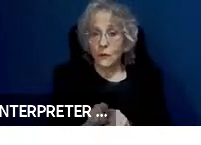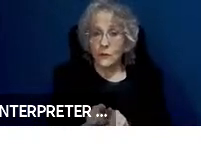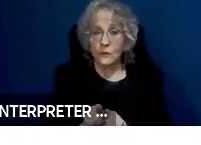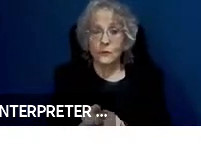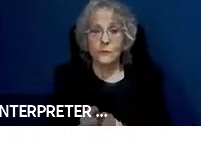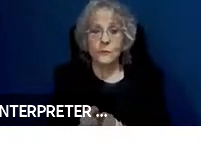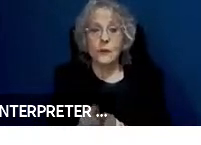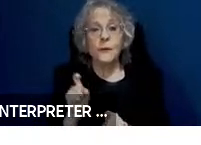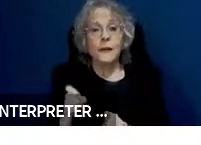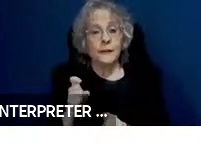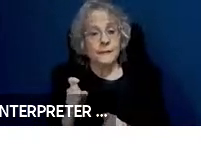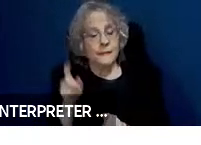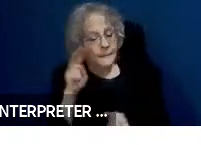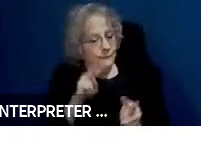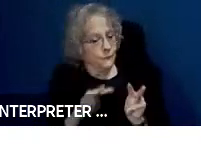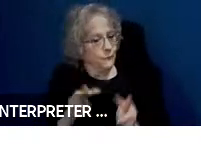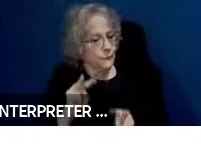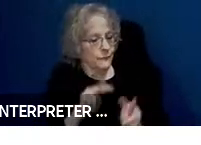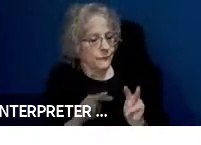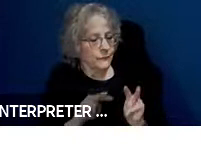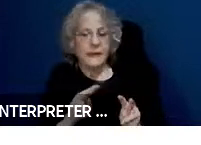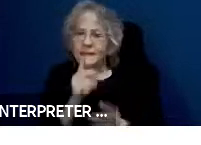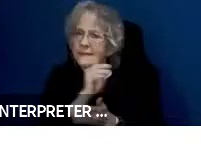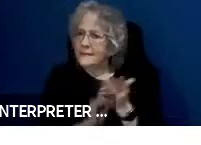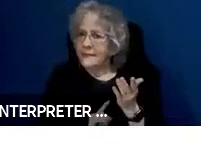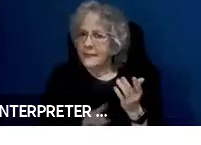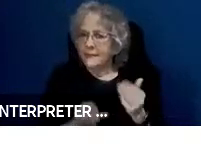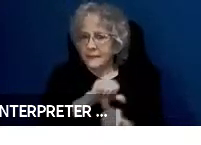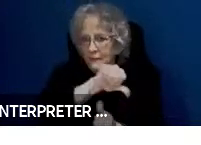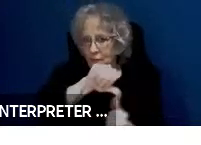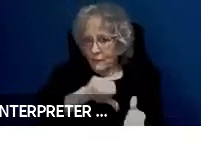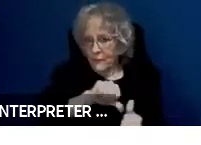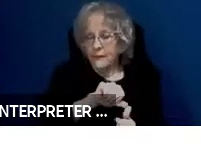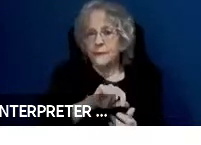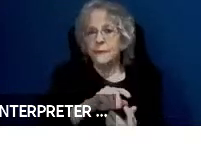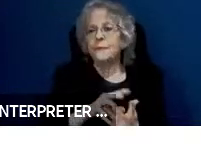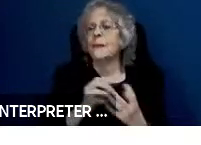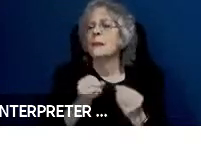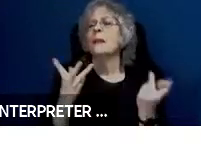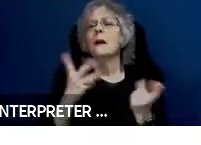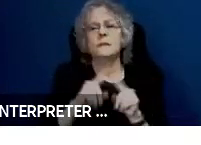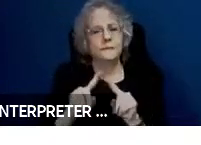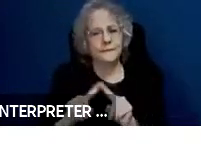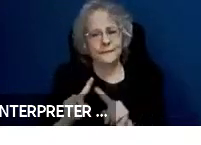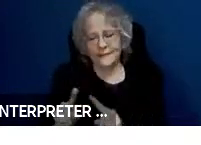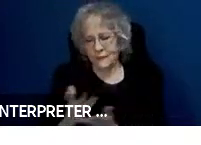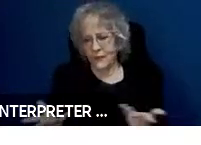fact in designing this interface, there are a lot of different things that we need to cover.